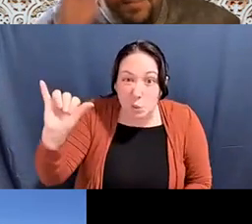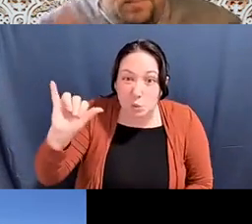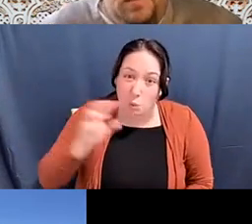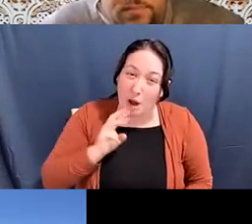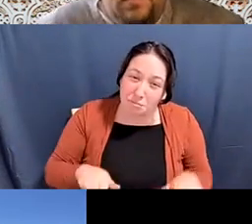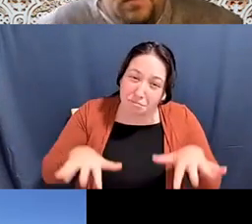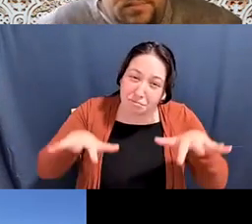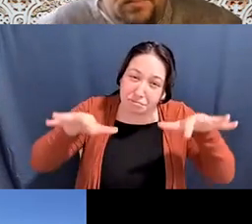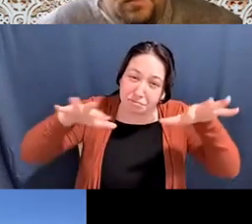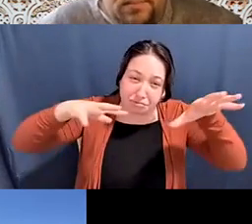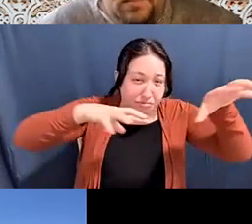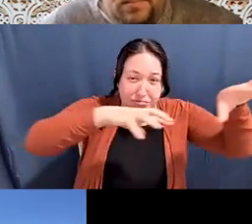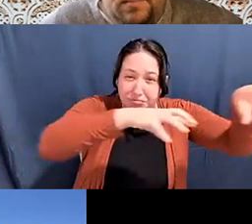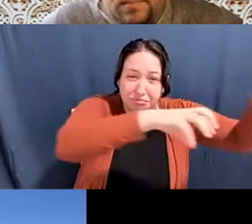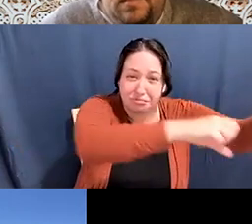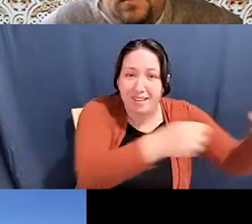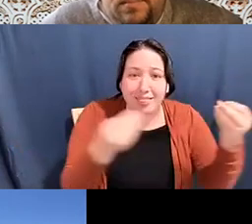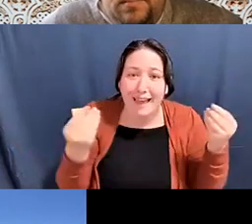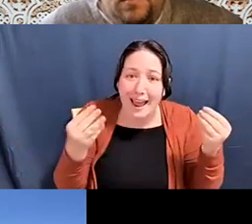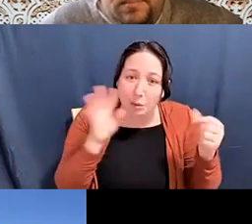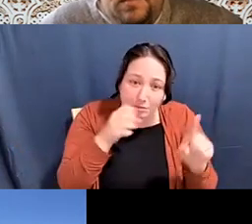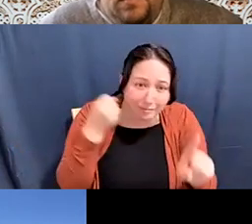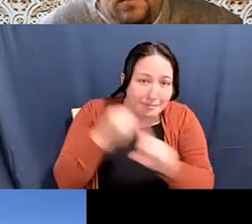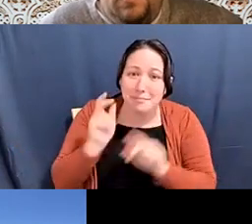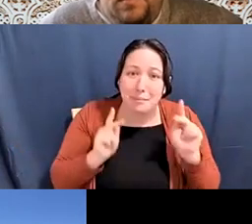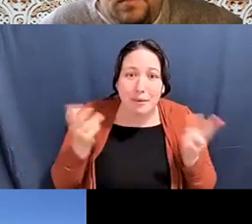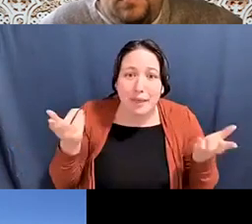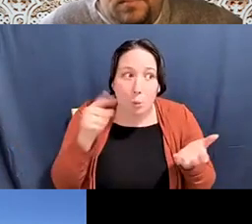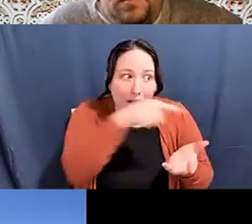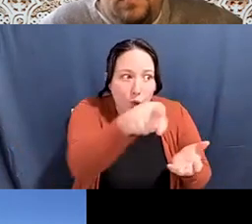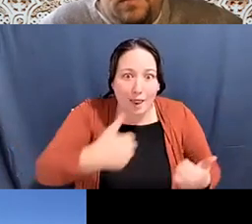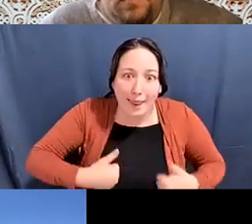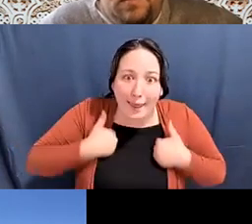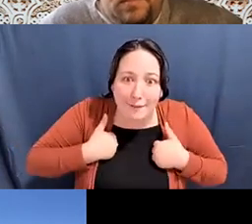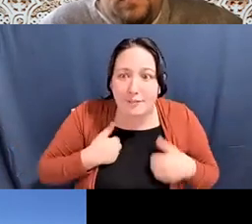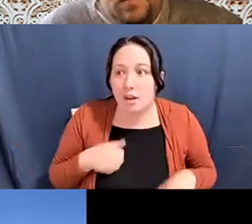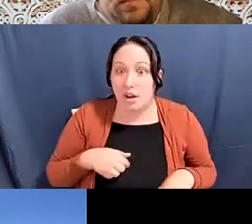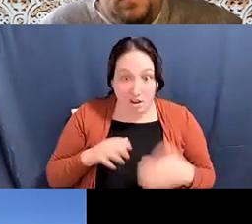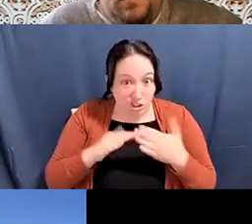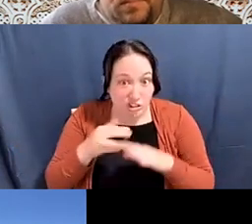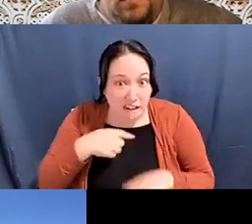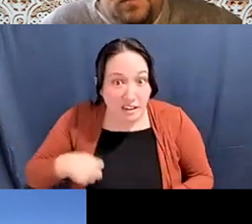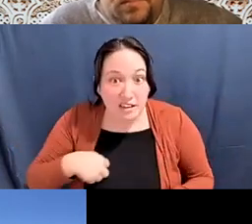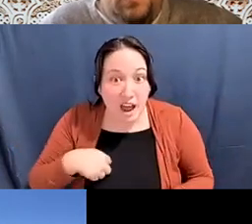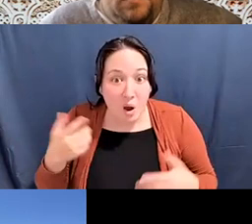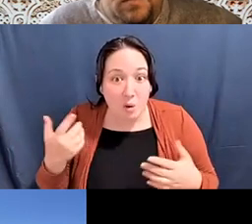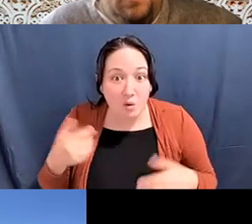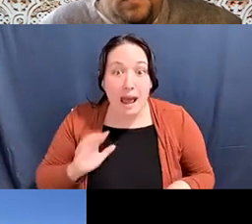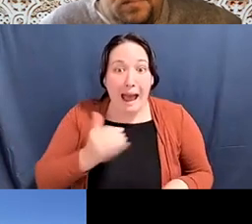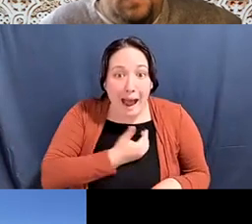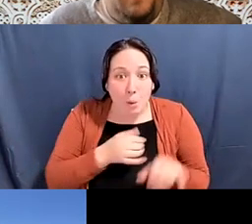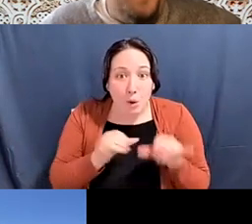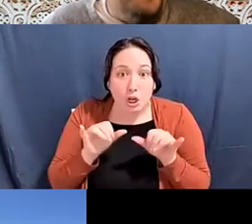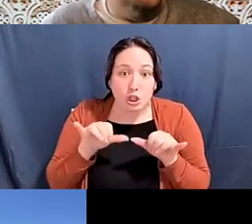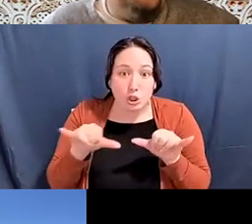pam tau lee: the rising sea levels are going to impact, where people live. For Chinatown our sewage is tied to the sewage system.